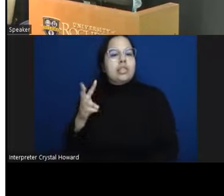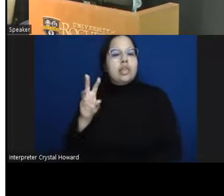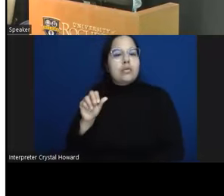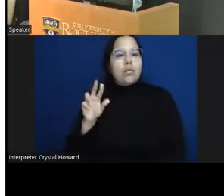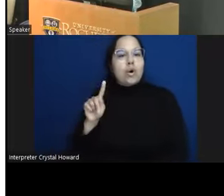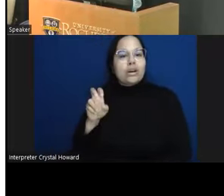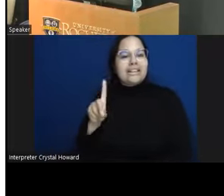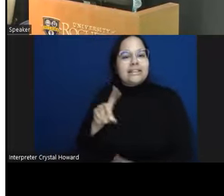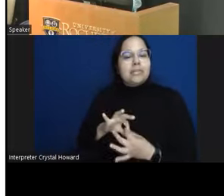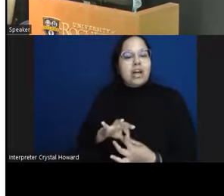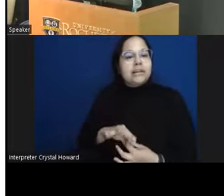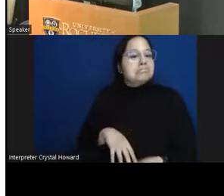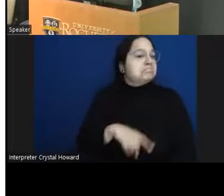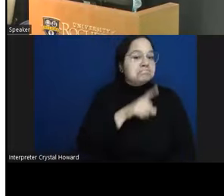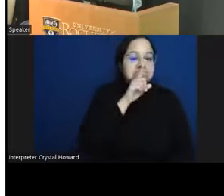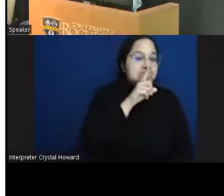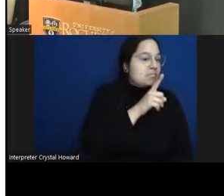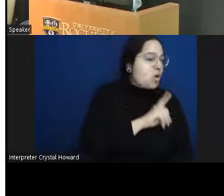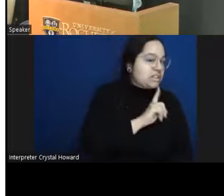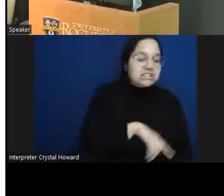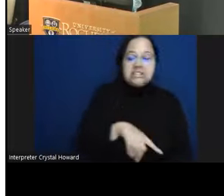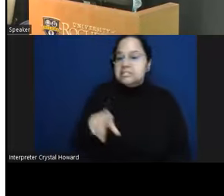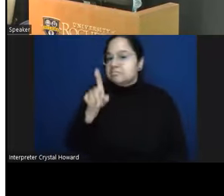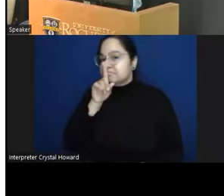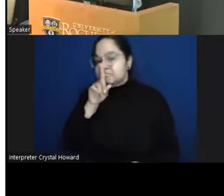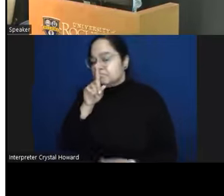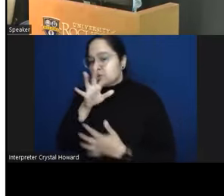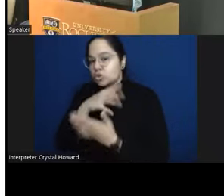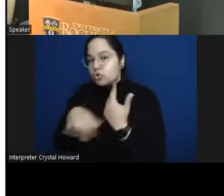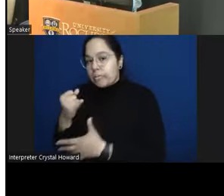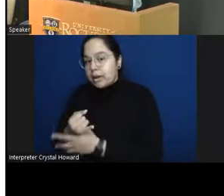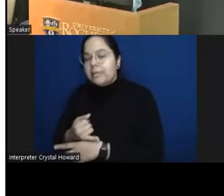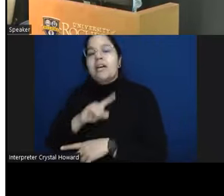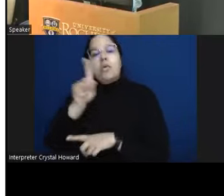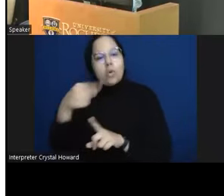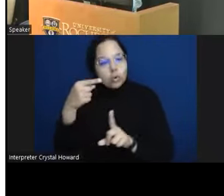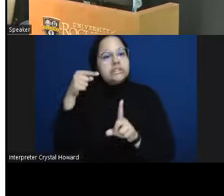not social impairment just thed belonging so essentially after engaging in a culturally